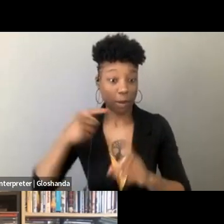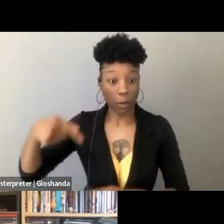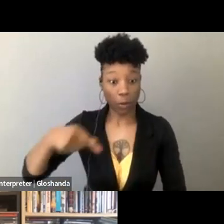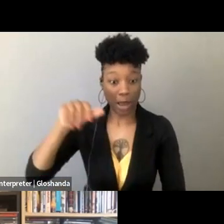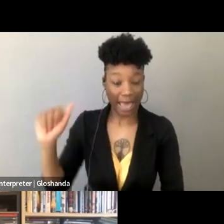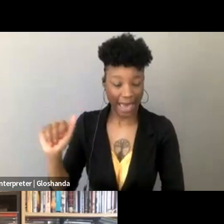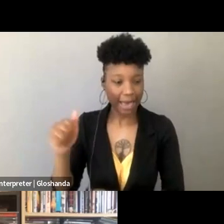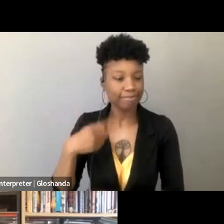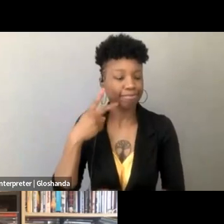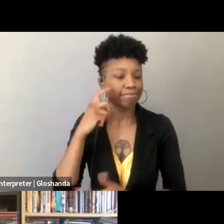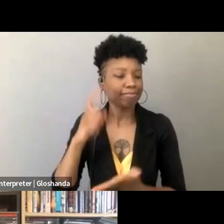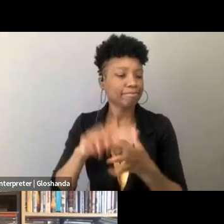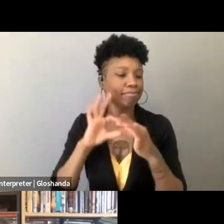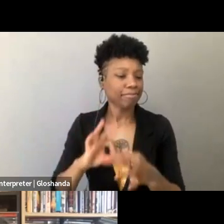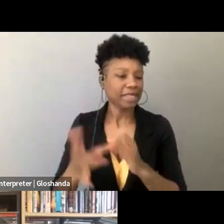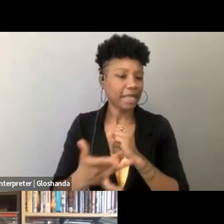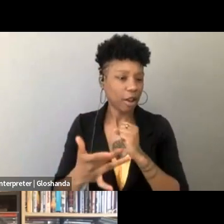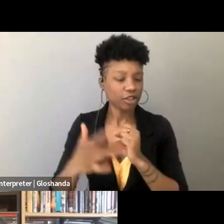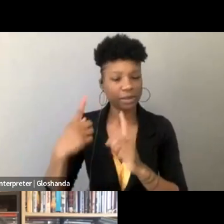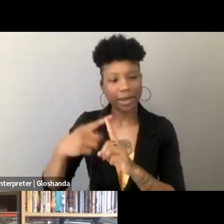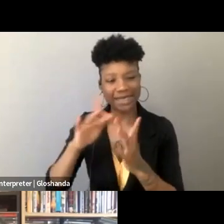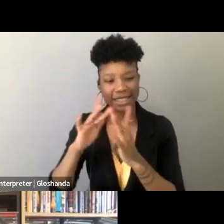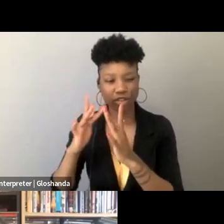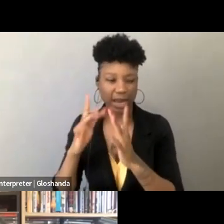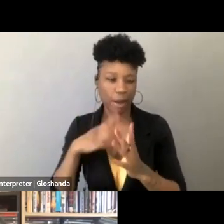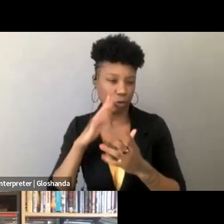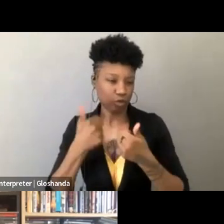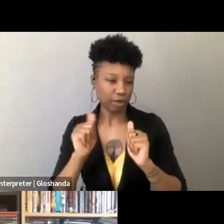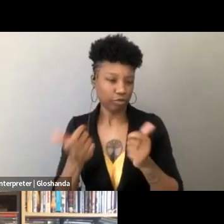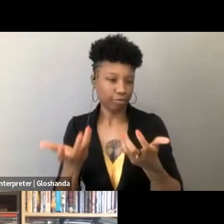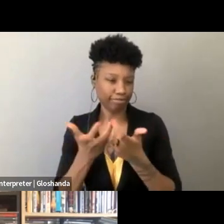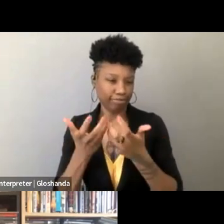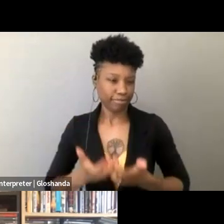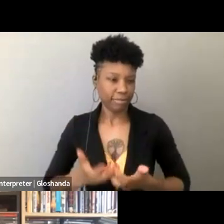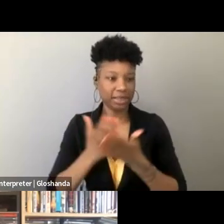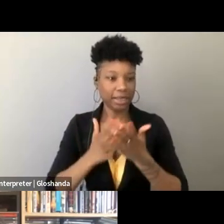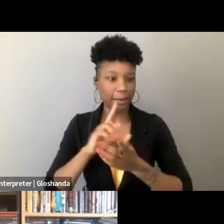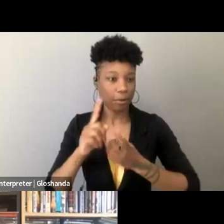are about technology and the internet, so I'm gonna try to like put some of them together in a way